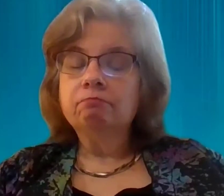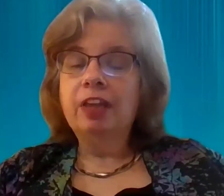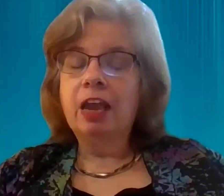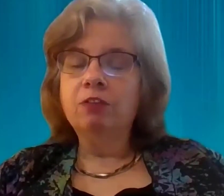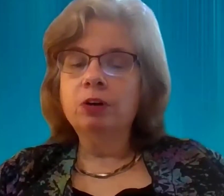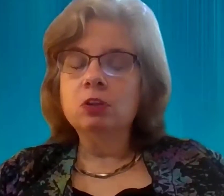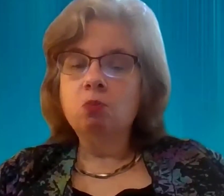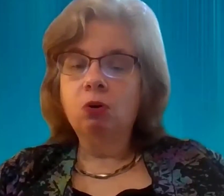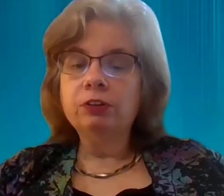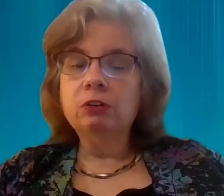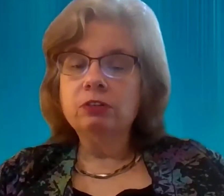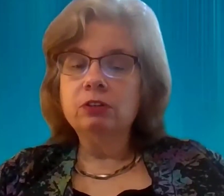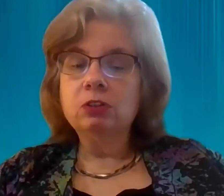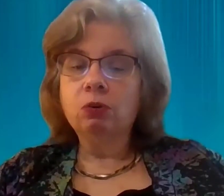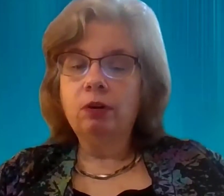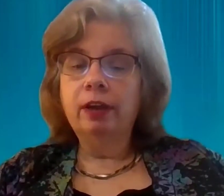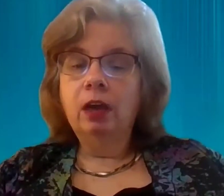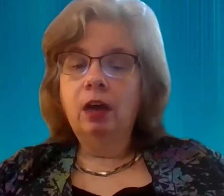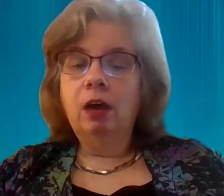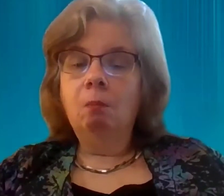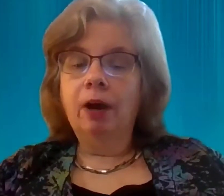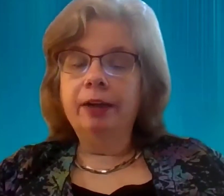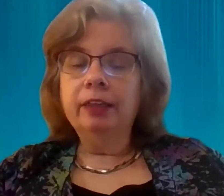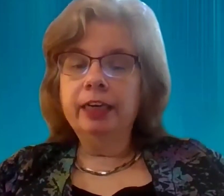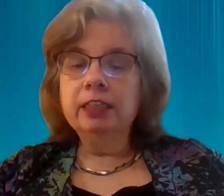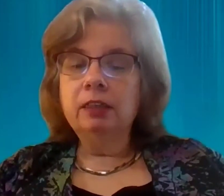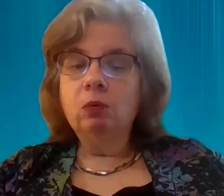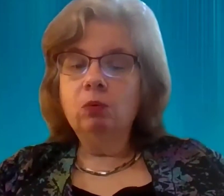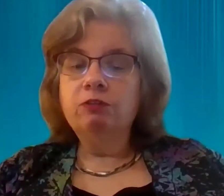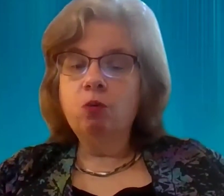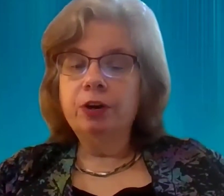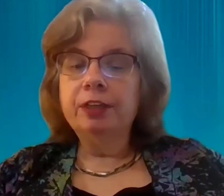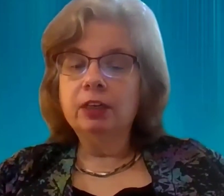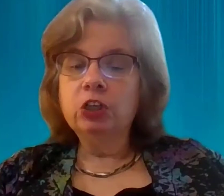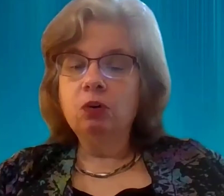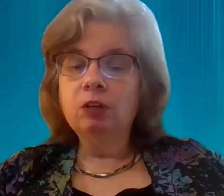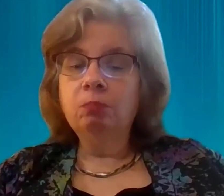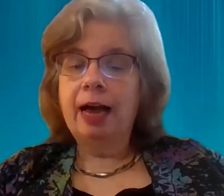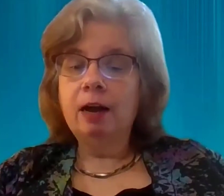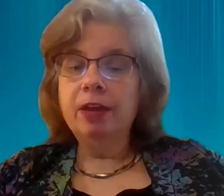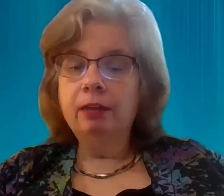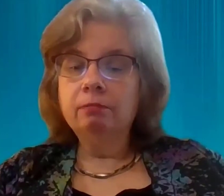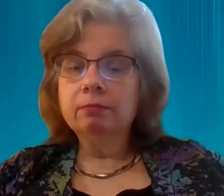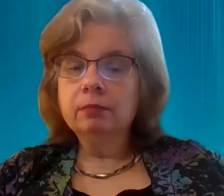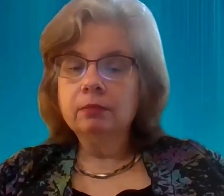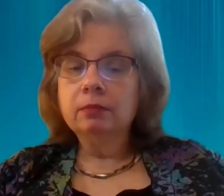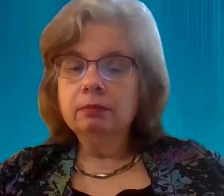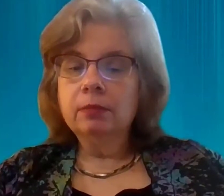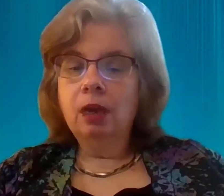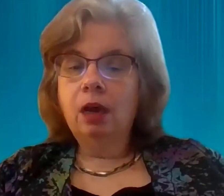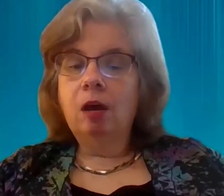Everyone in the world knows his story... Michael Hickson was a 46 year old black man...